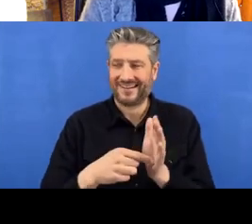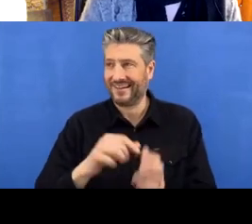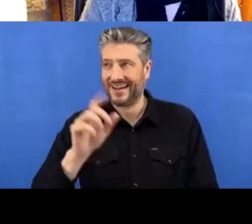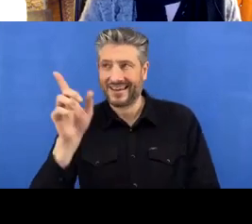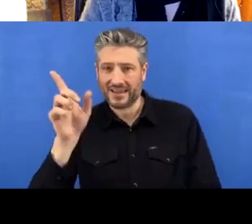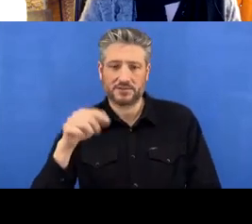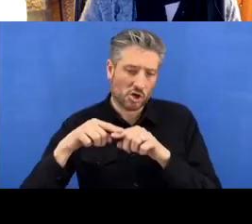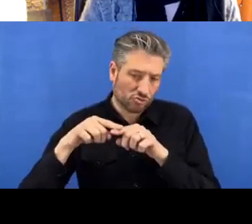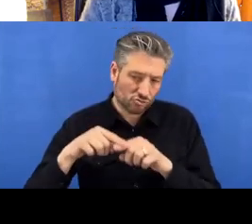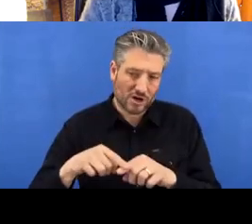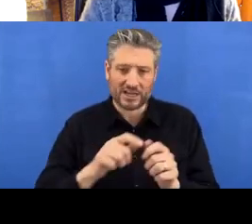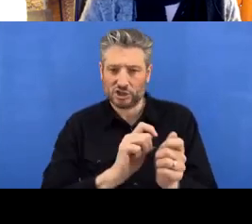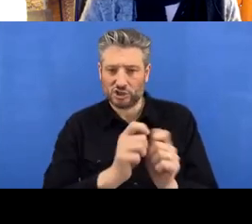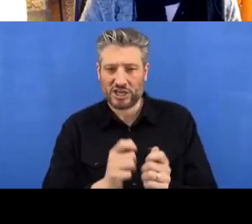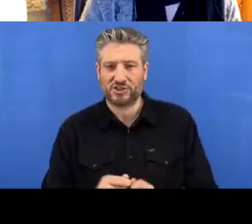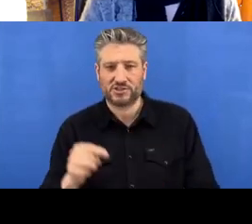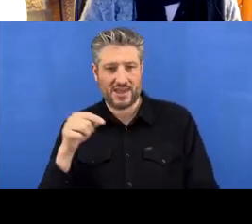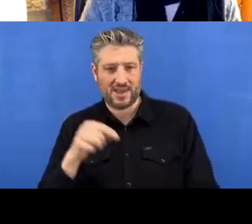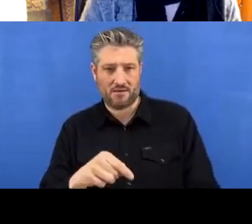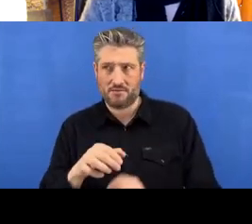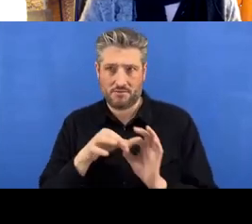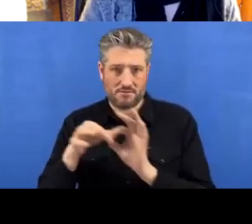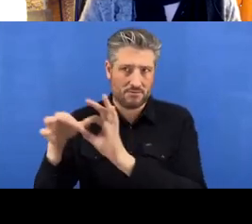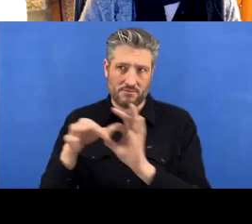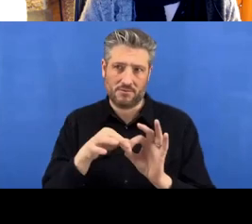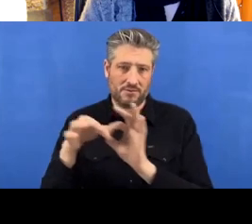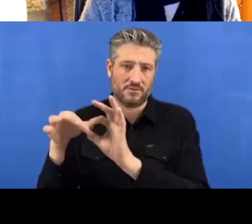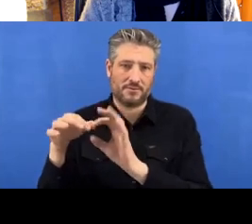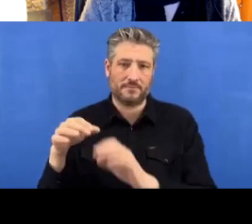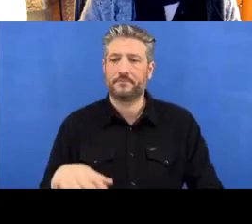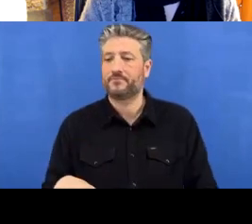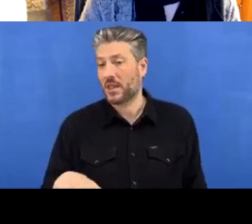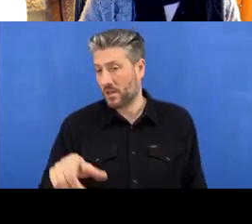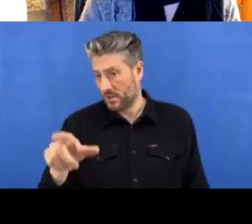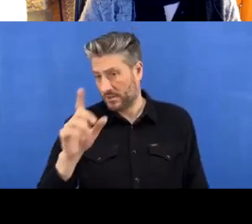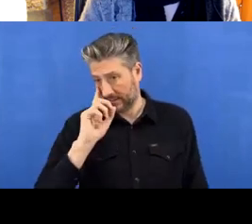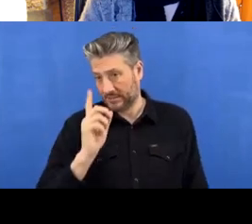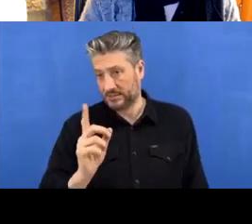You can see the files here as well, so the other